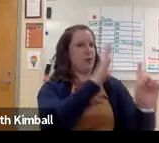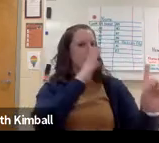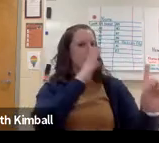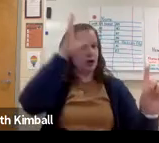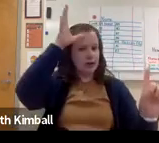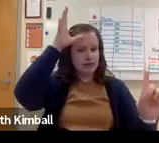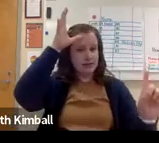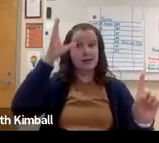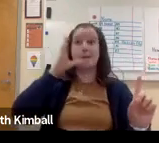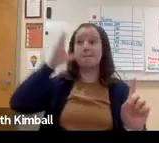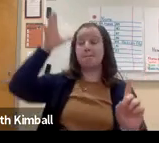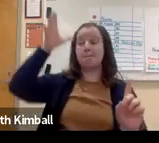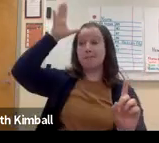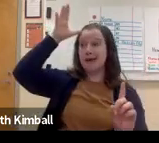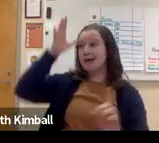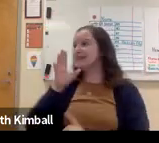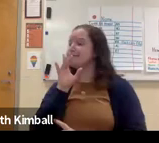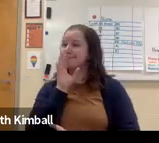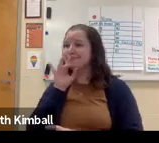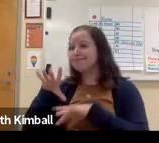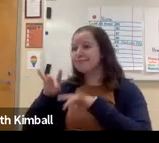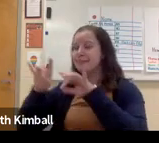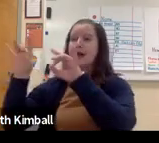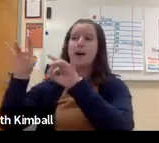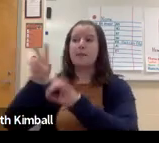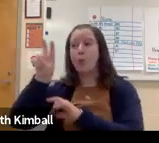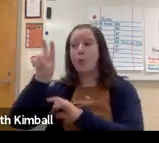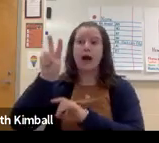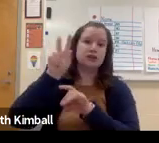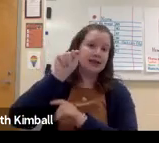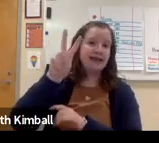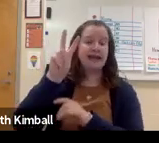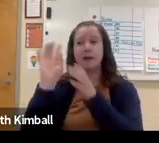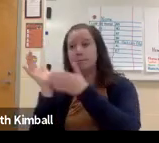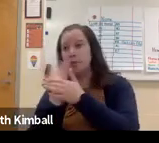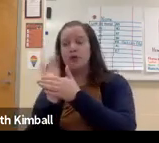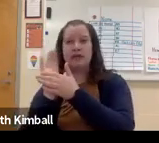or just that feeling of otherness-- difference from their parents.